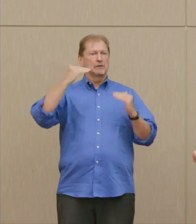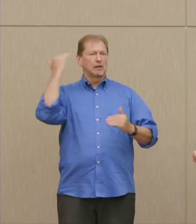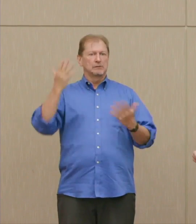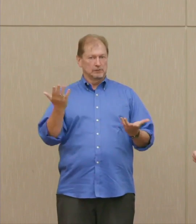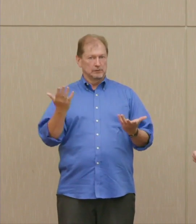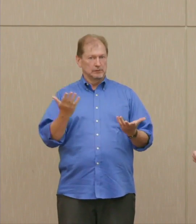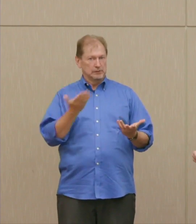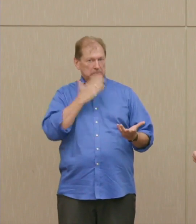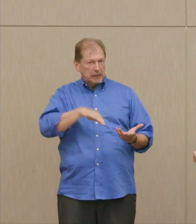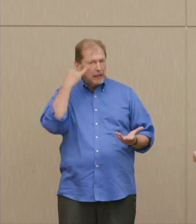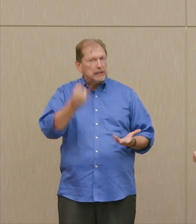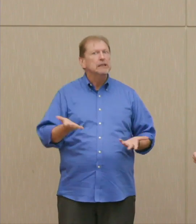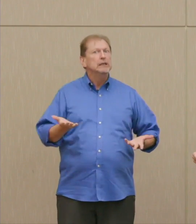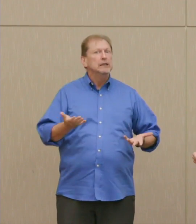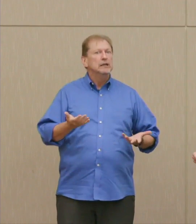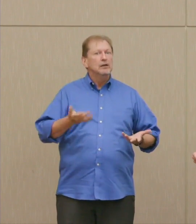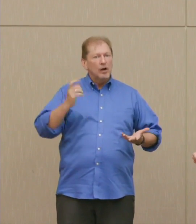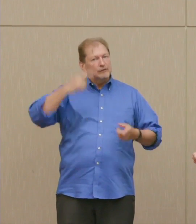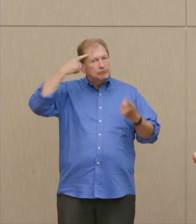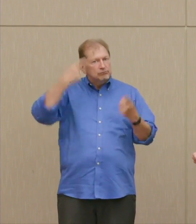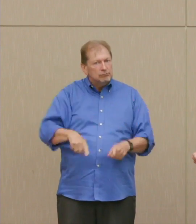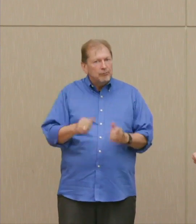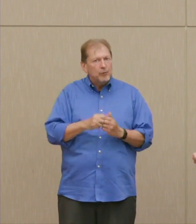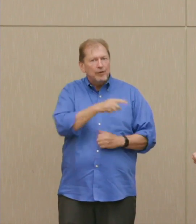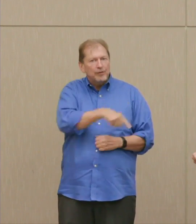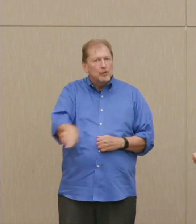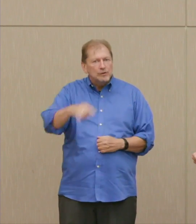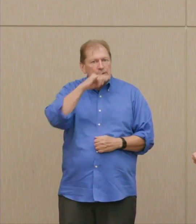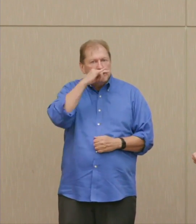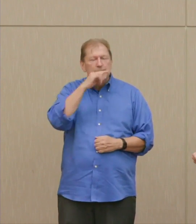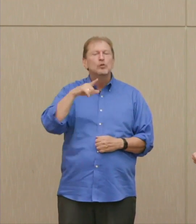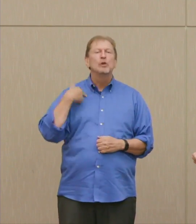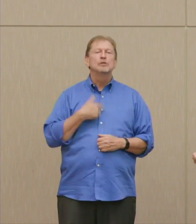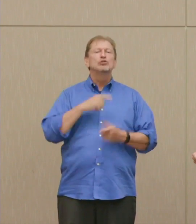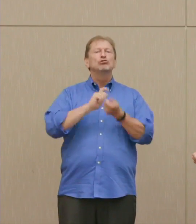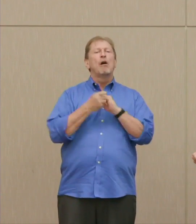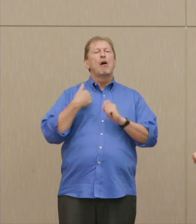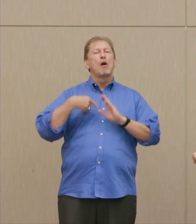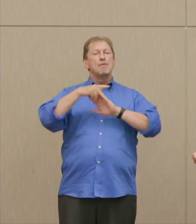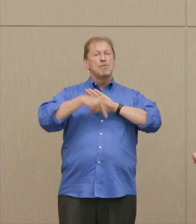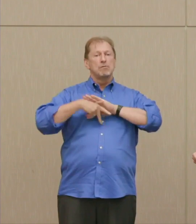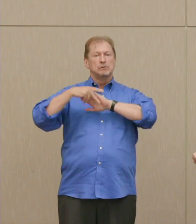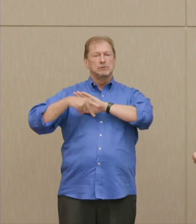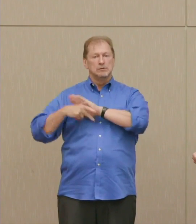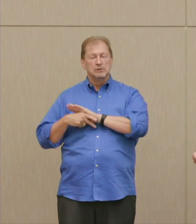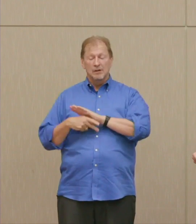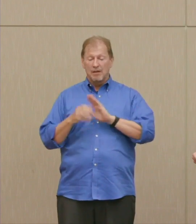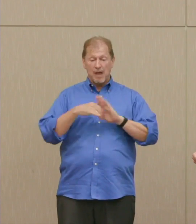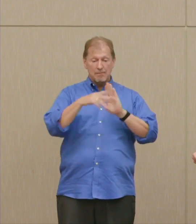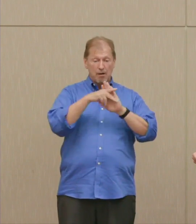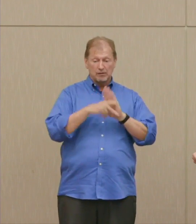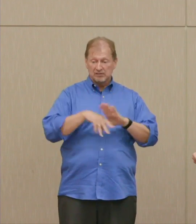the war. If we can all act on that and change a policy that is not different under Donald Trump than